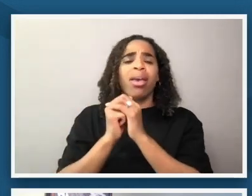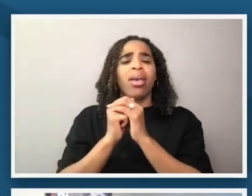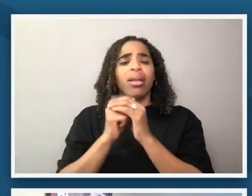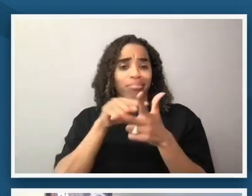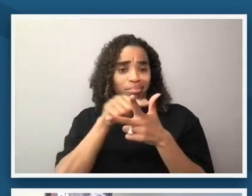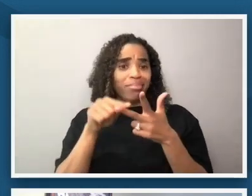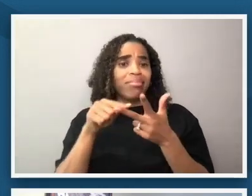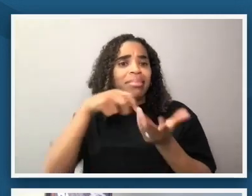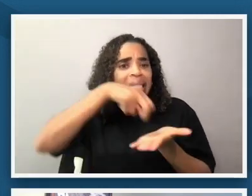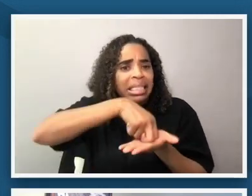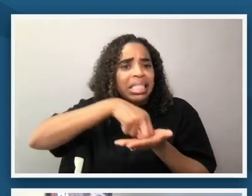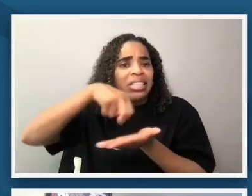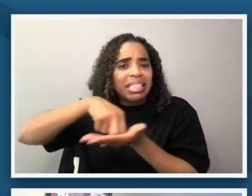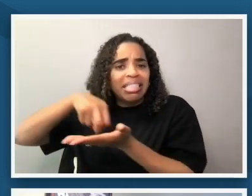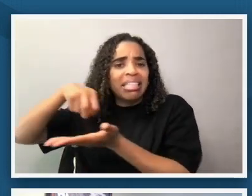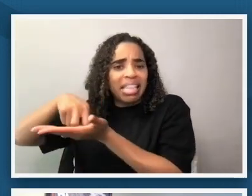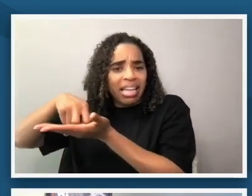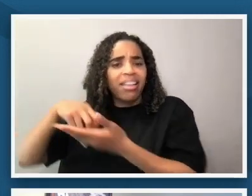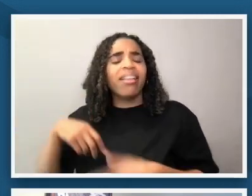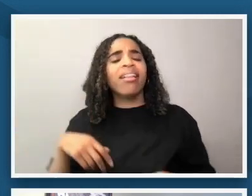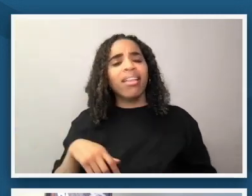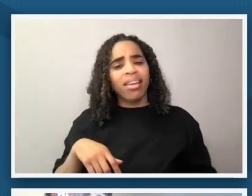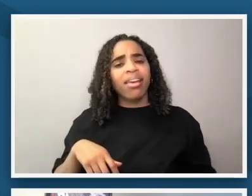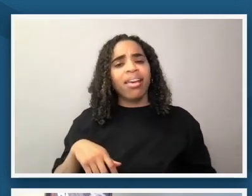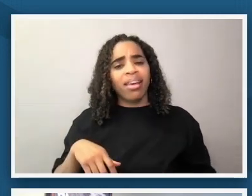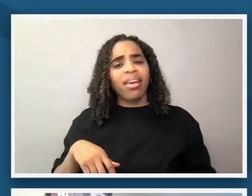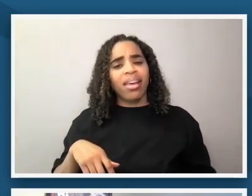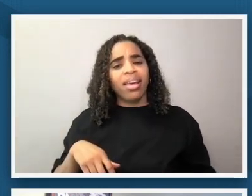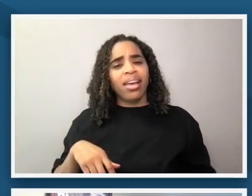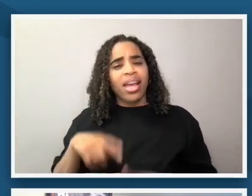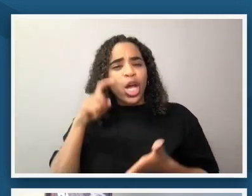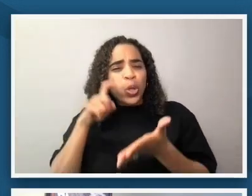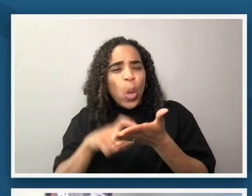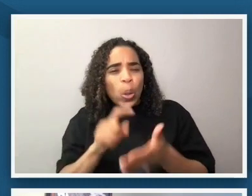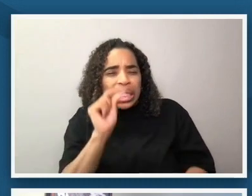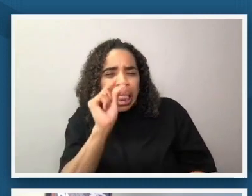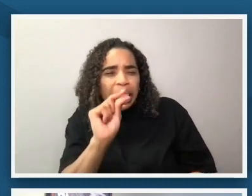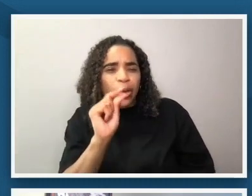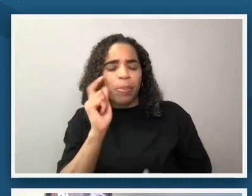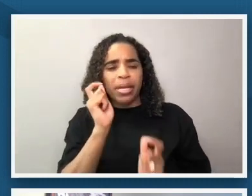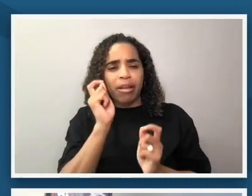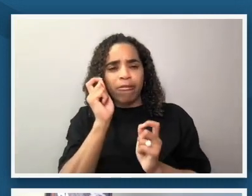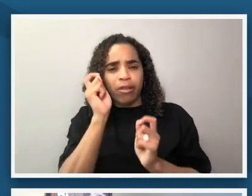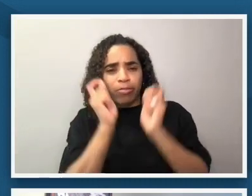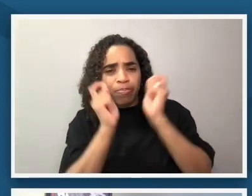and we can see just a hint of a facial expression